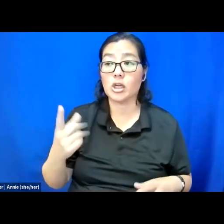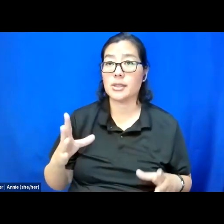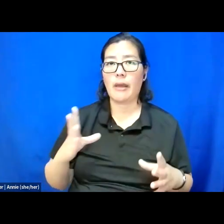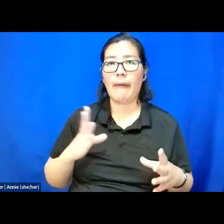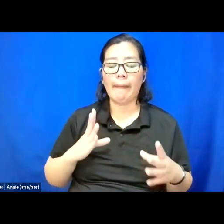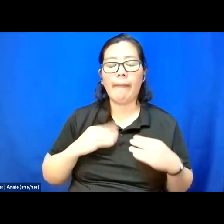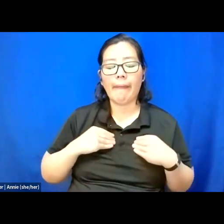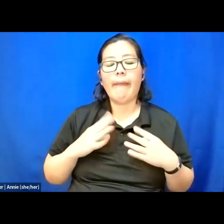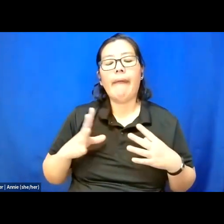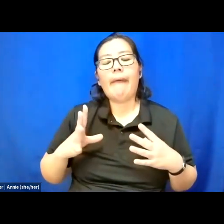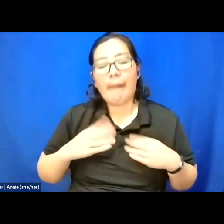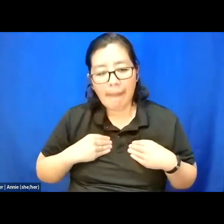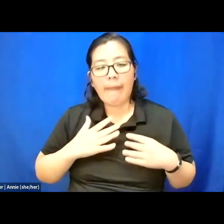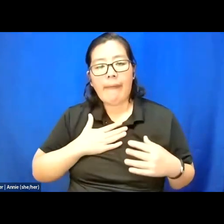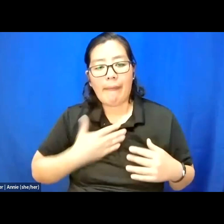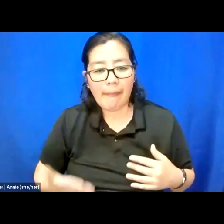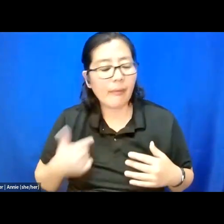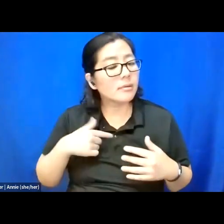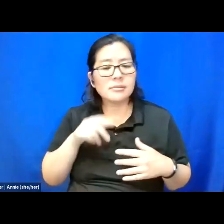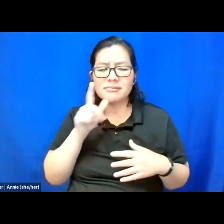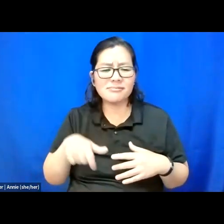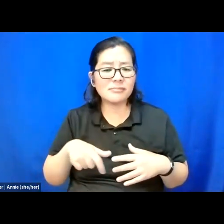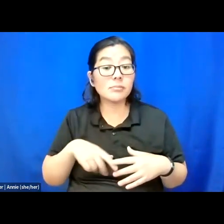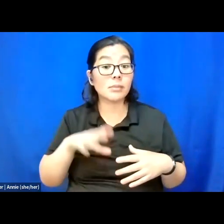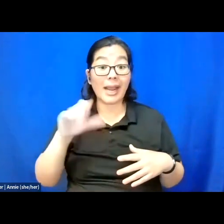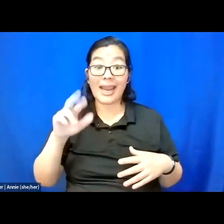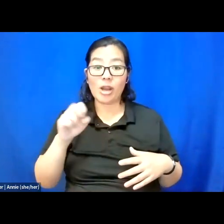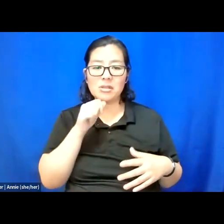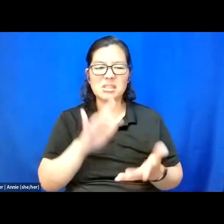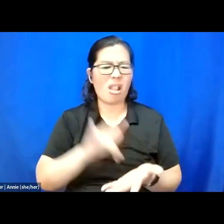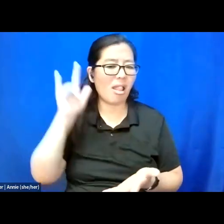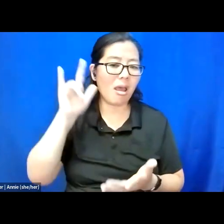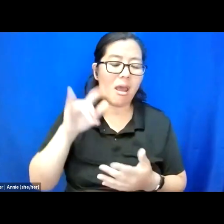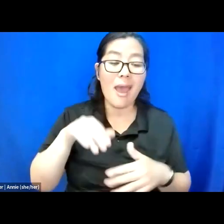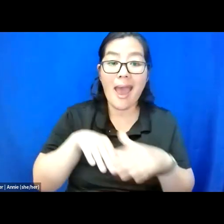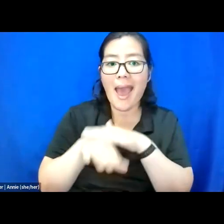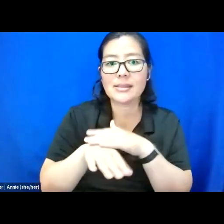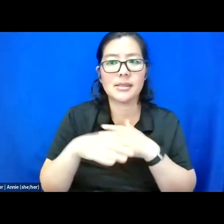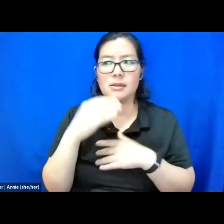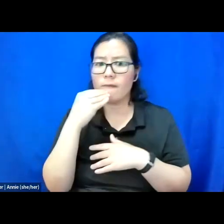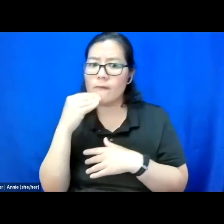Care doesn't use access, food, basic needs as a leverage point